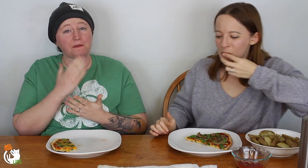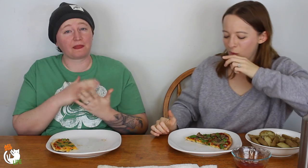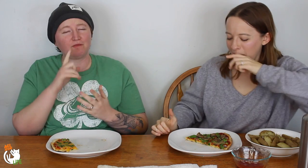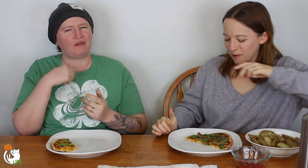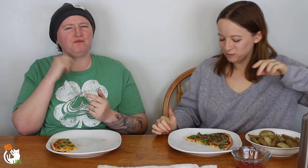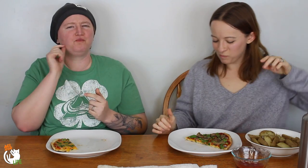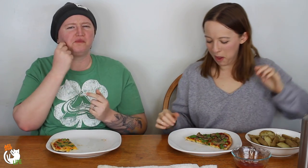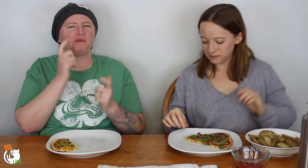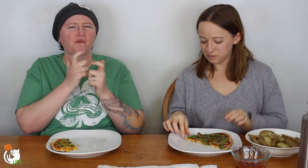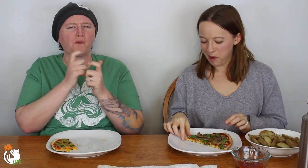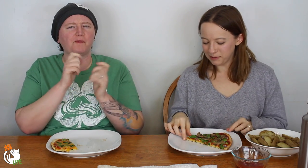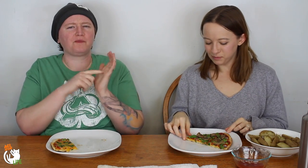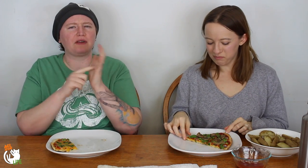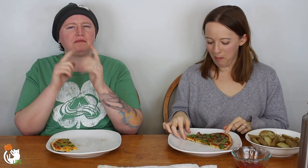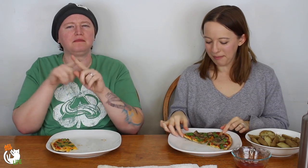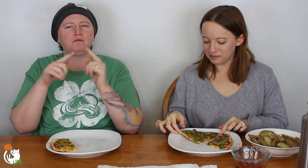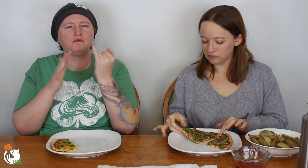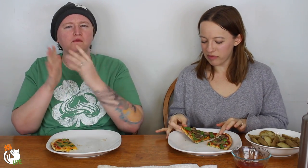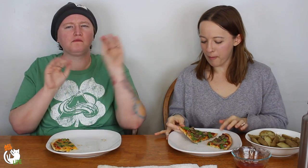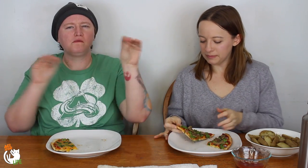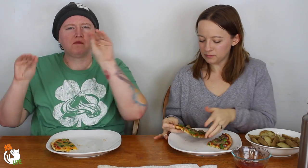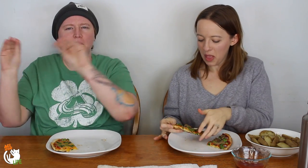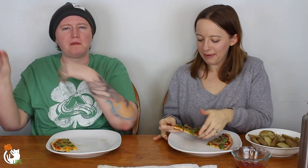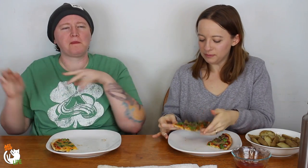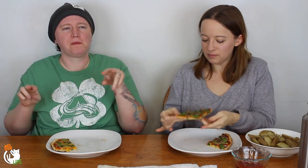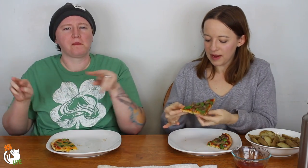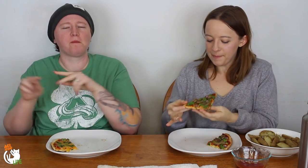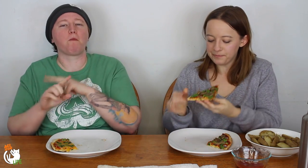Really the best part was -- they had really small different exhibits and things